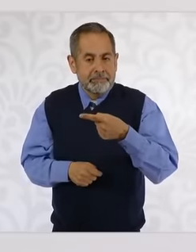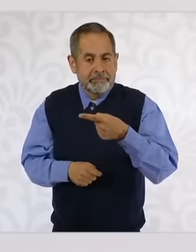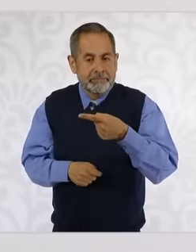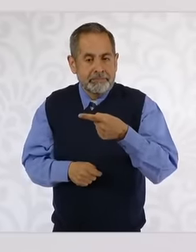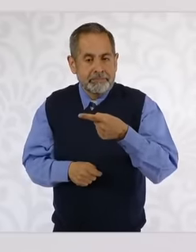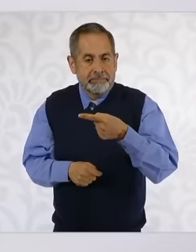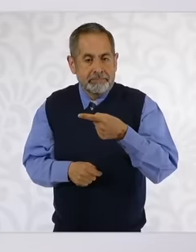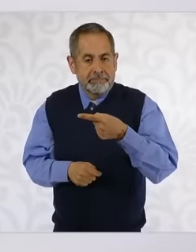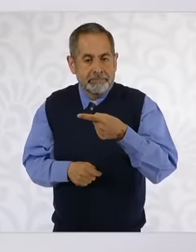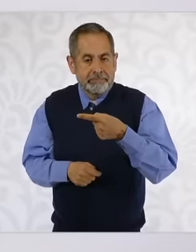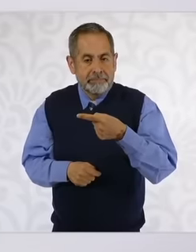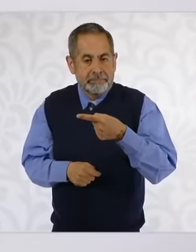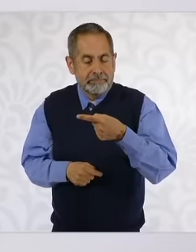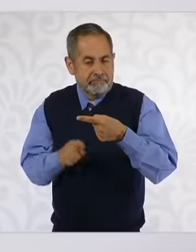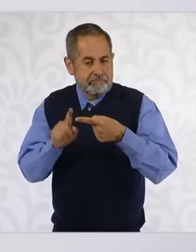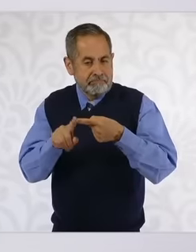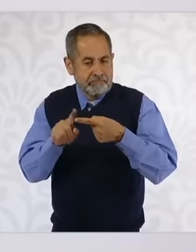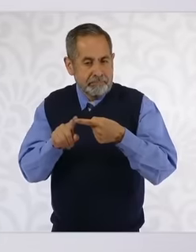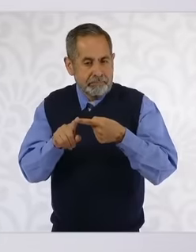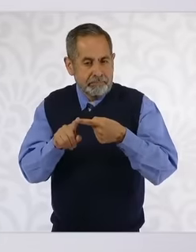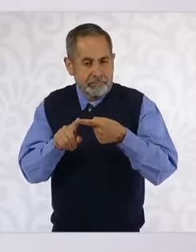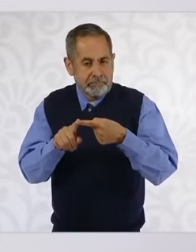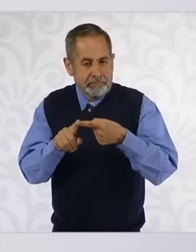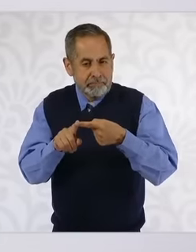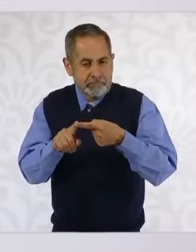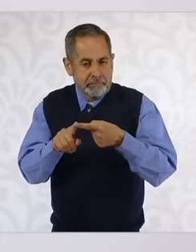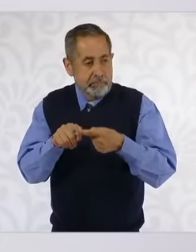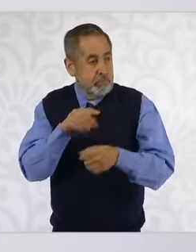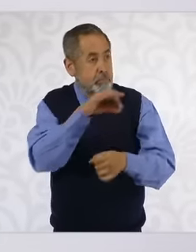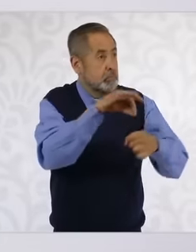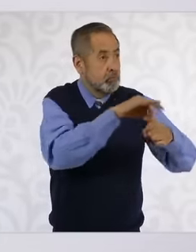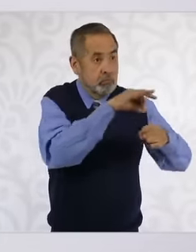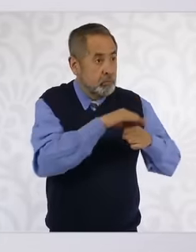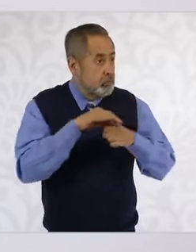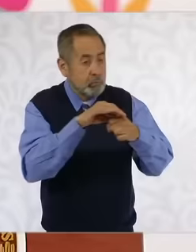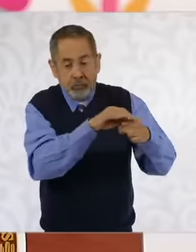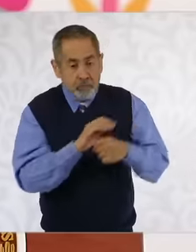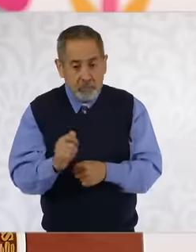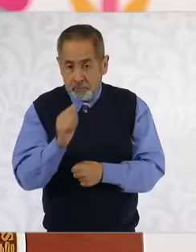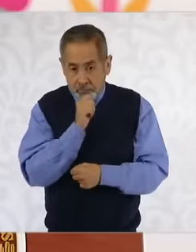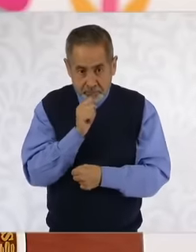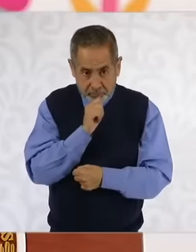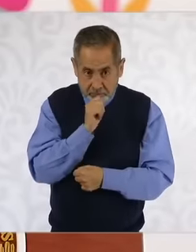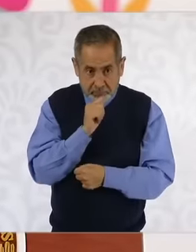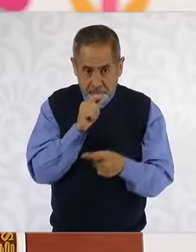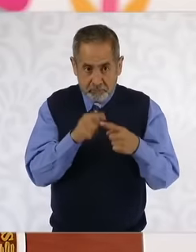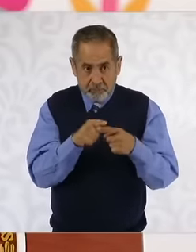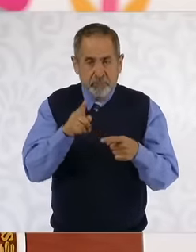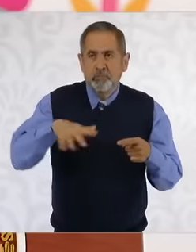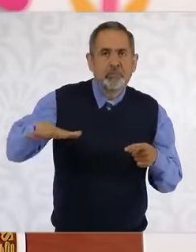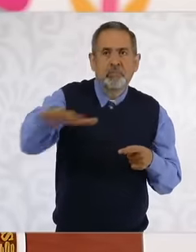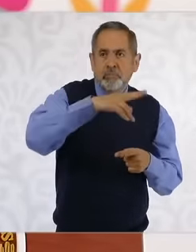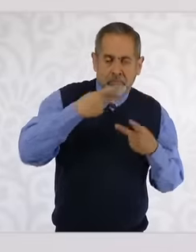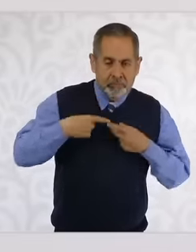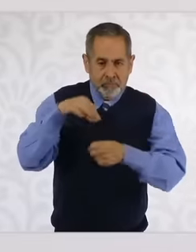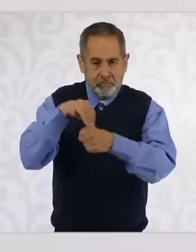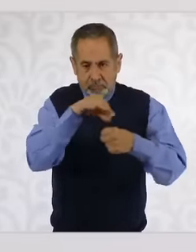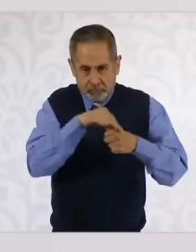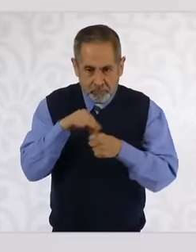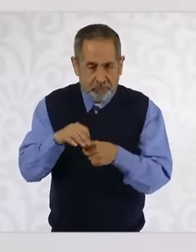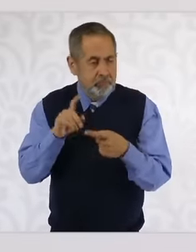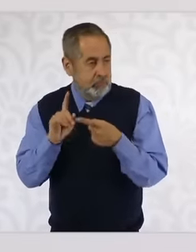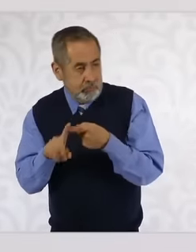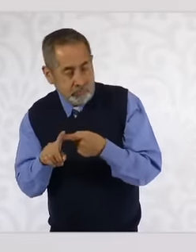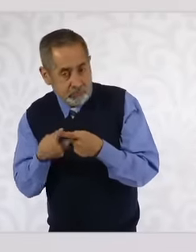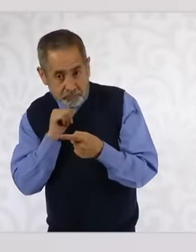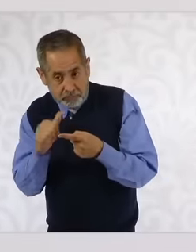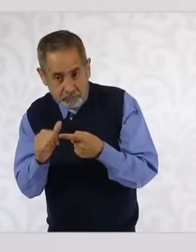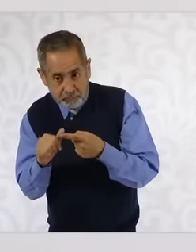didn't reach. the new judiciary elected by the people or elected by the people and